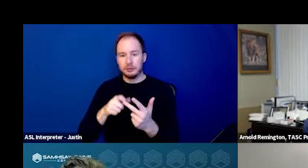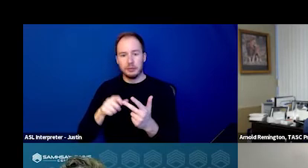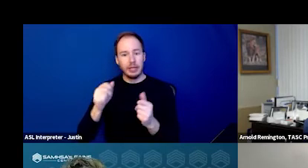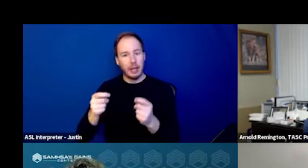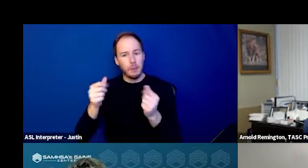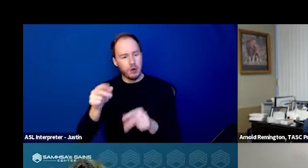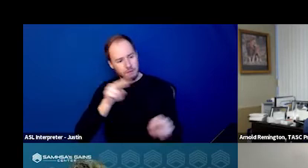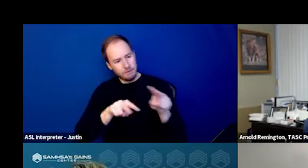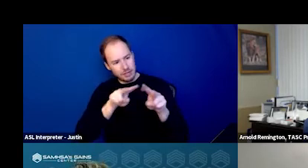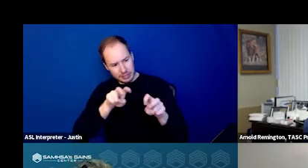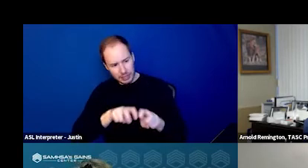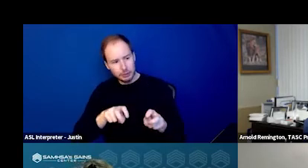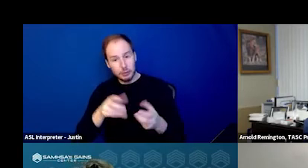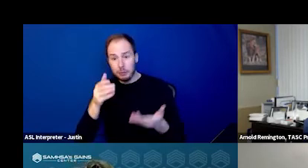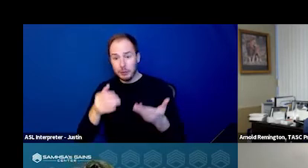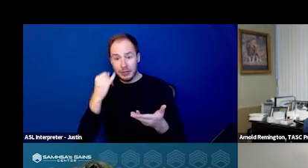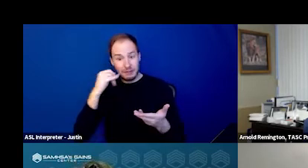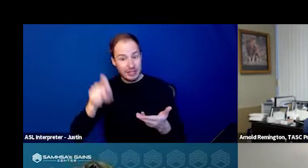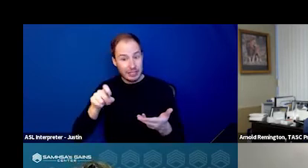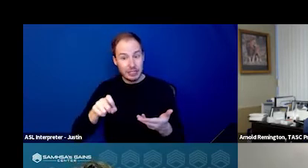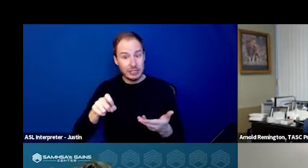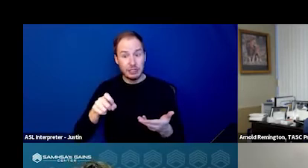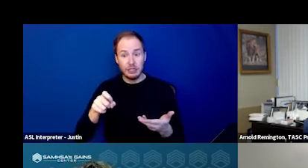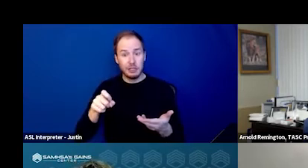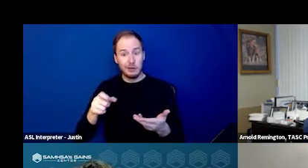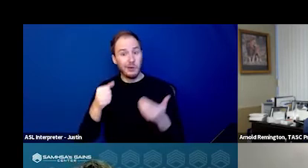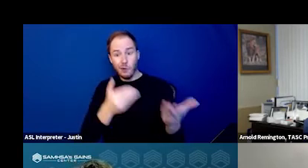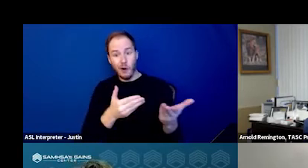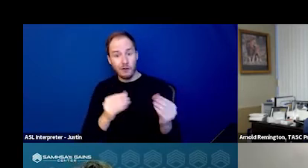And if there is any need to offer additional services